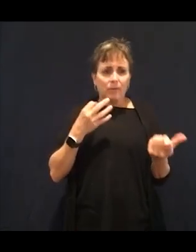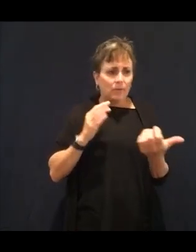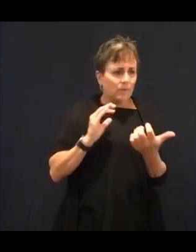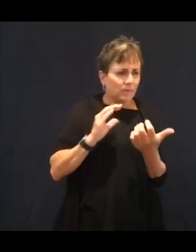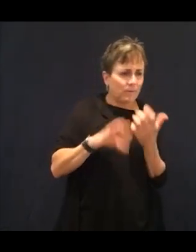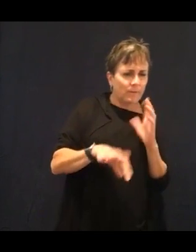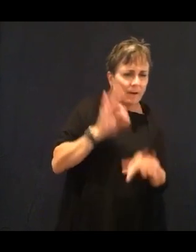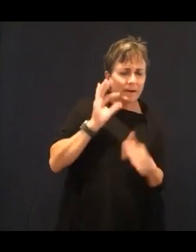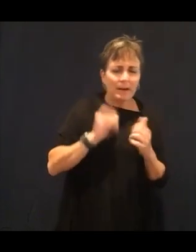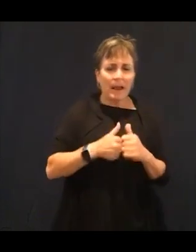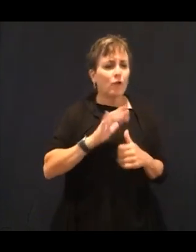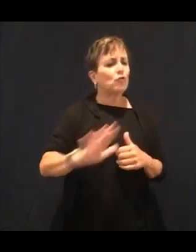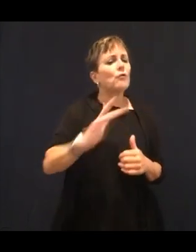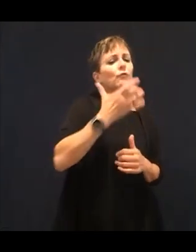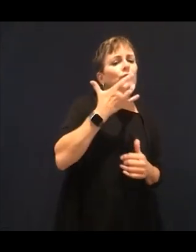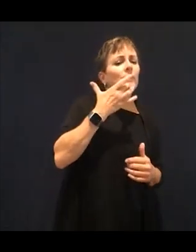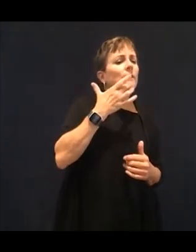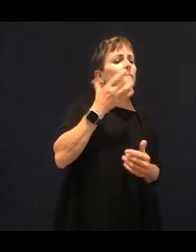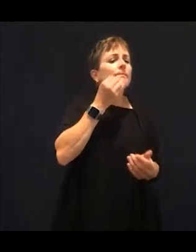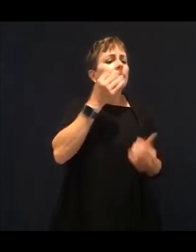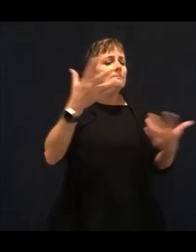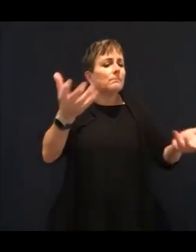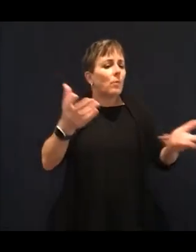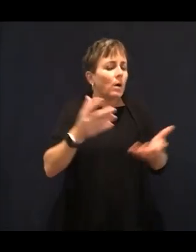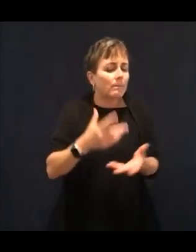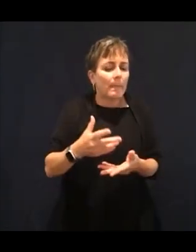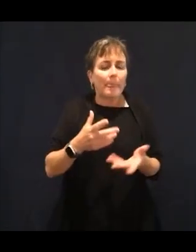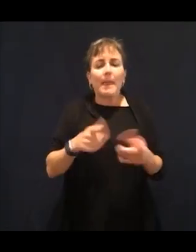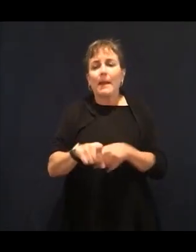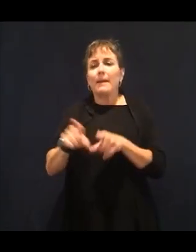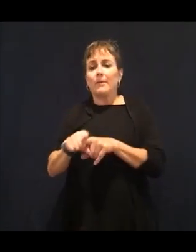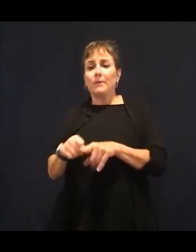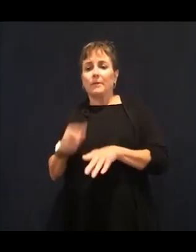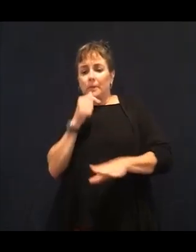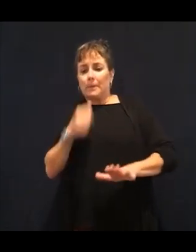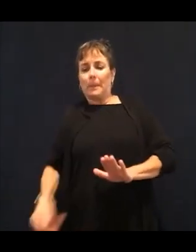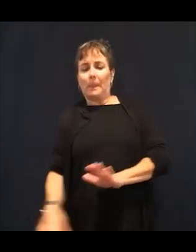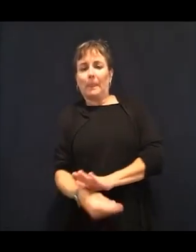and have them look at nutrition from a whole different idea and